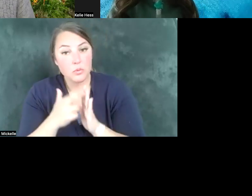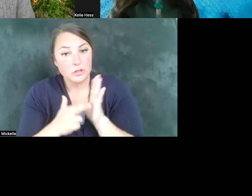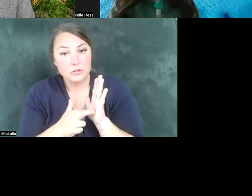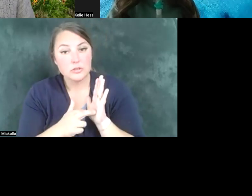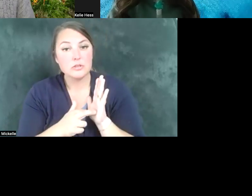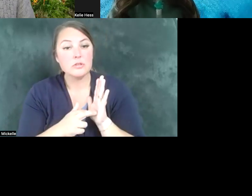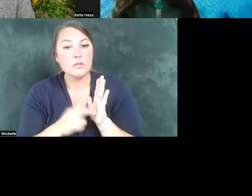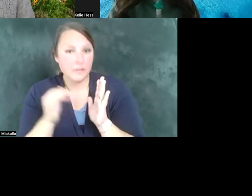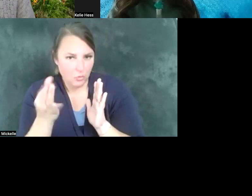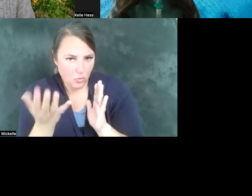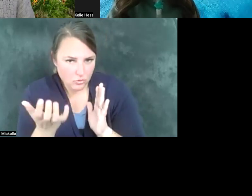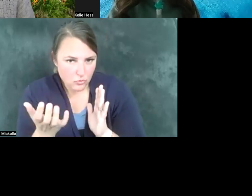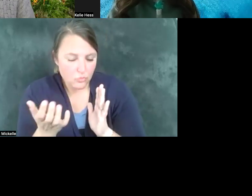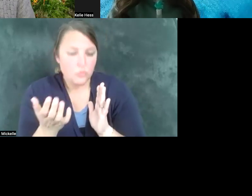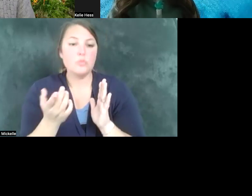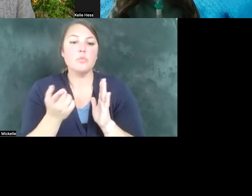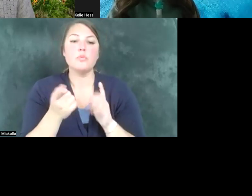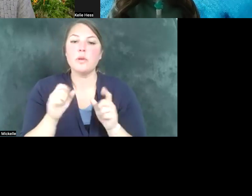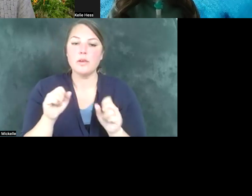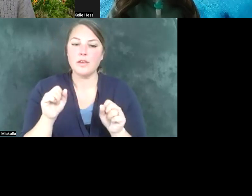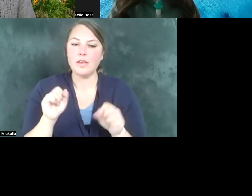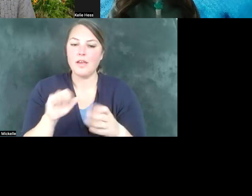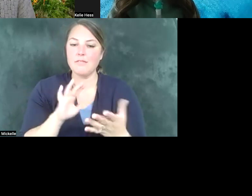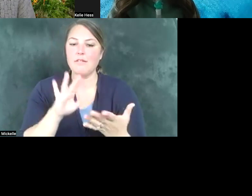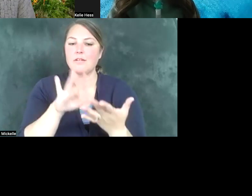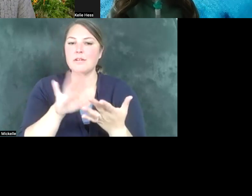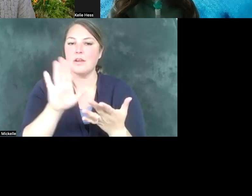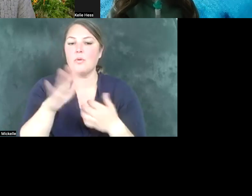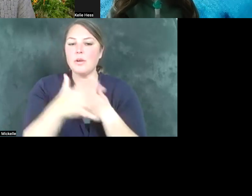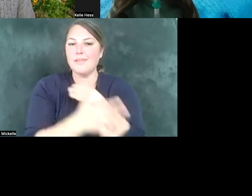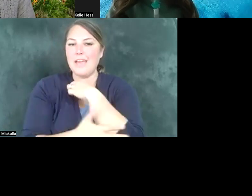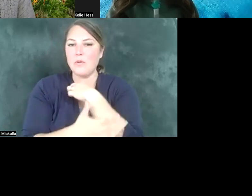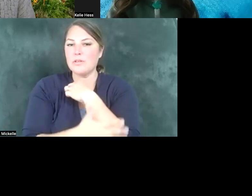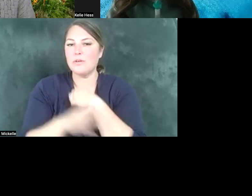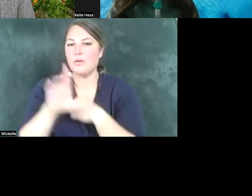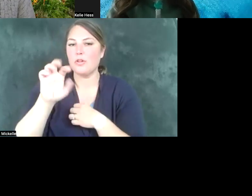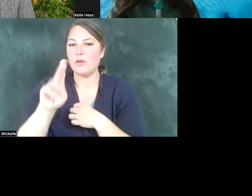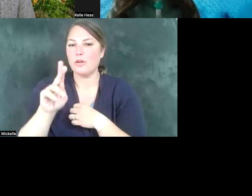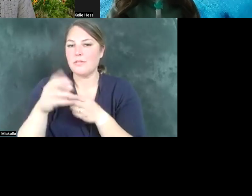like to you can contact your county clerk's office and they will and they